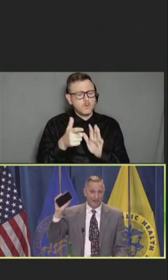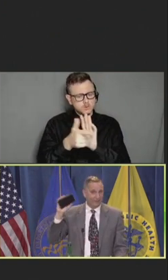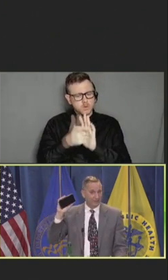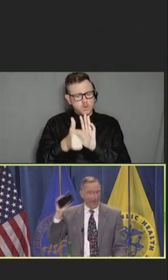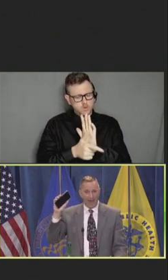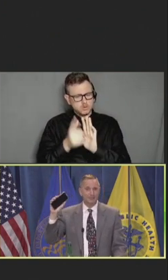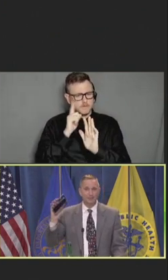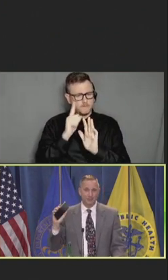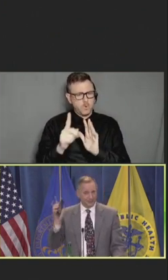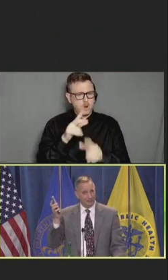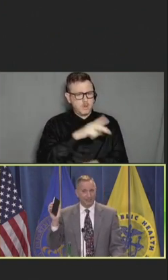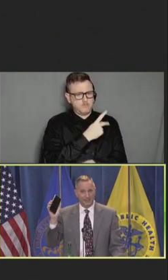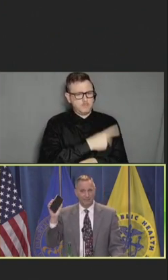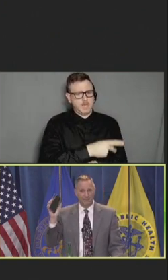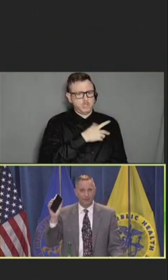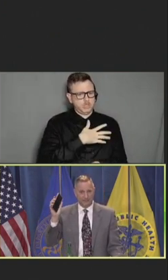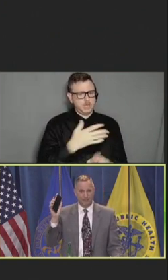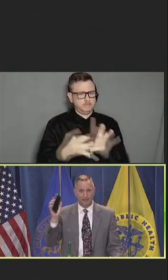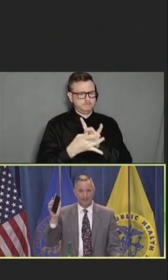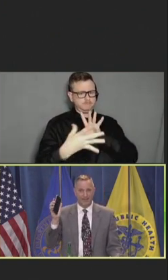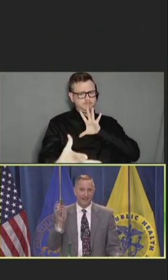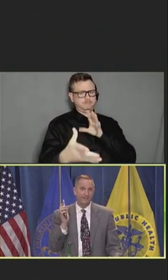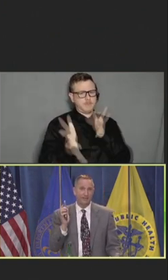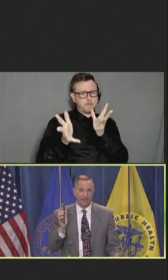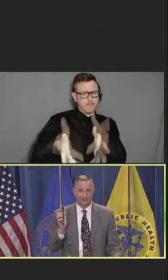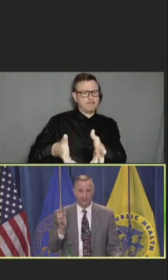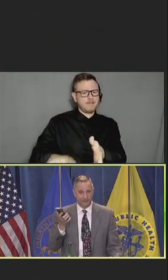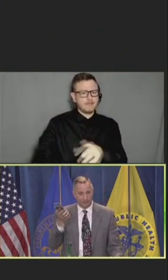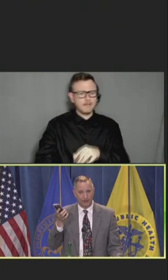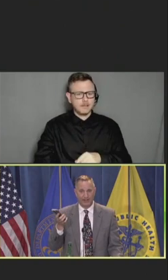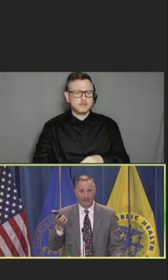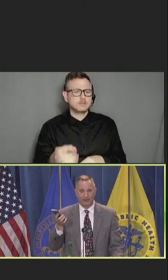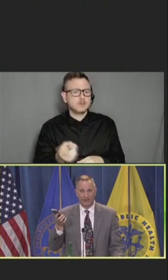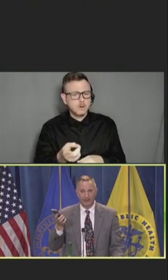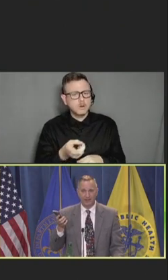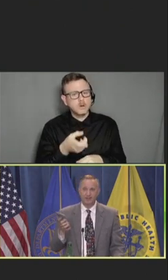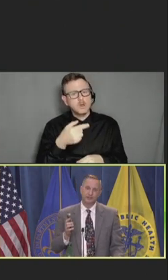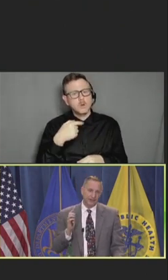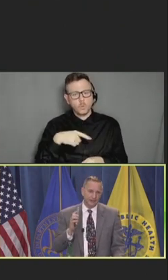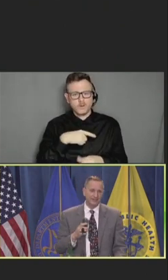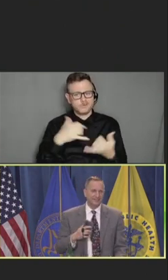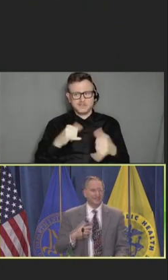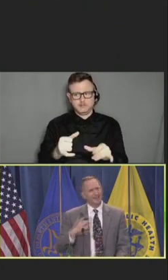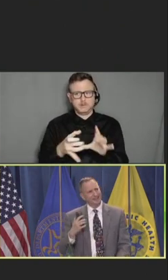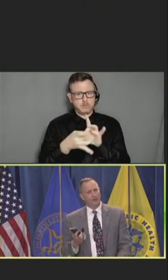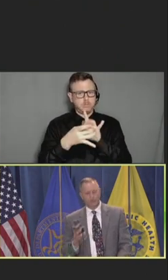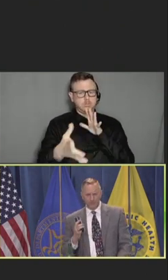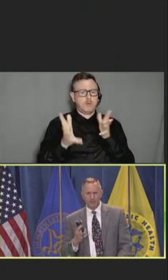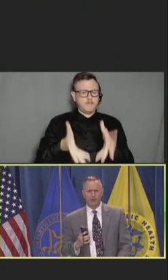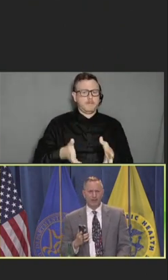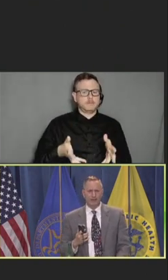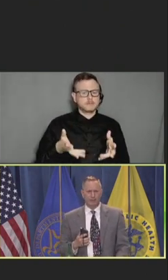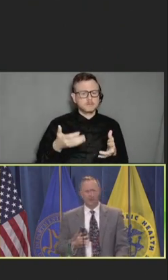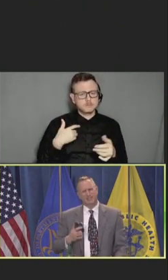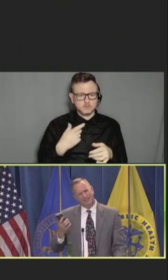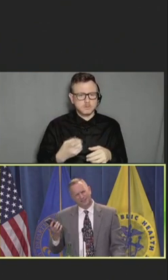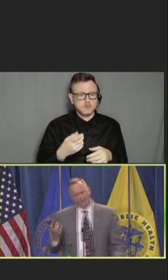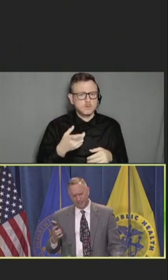And there's absolutely somebody that's going to fill the space and give them answers if we're not here. So, I used to say, you know, it's really important to have a good website and you should consider